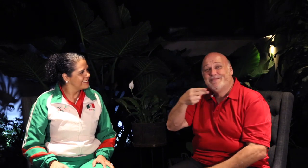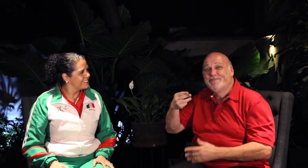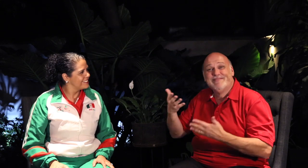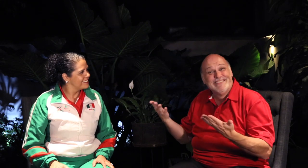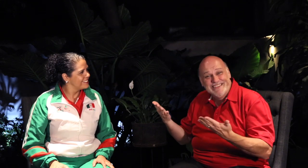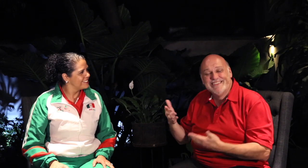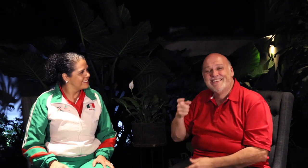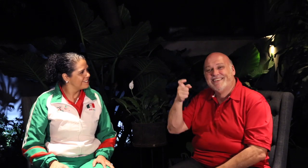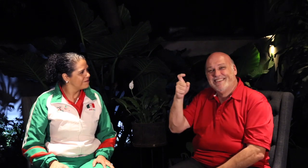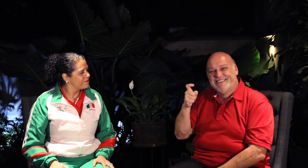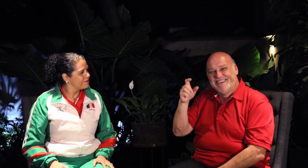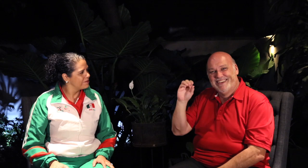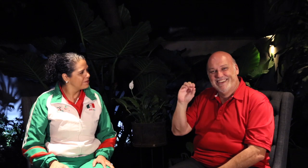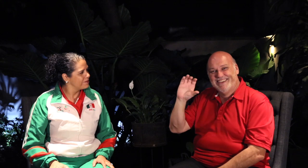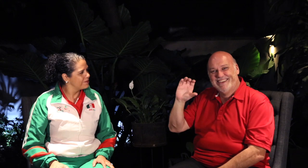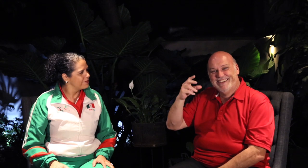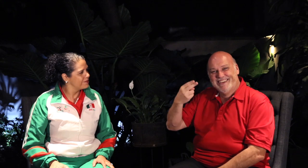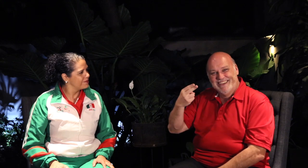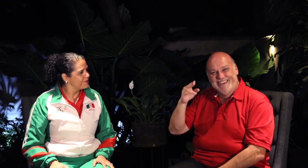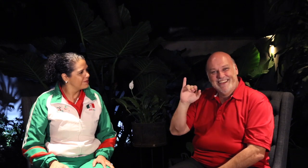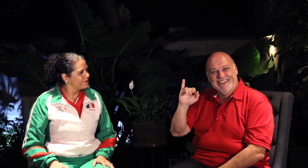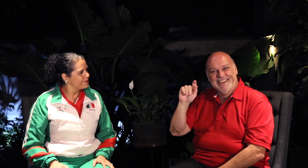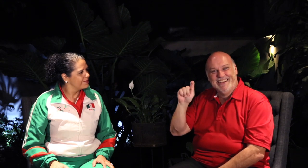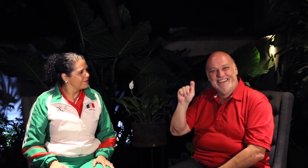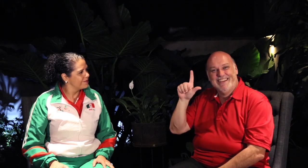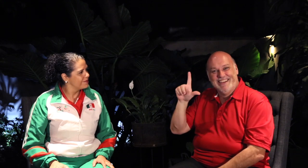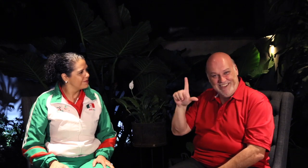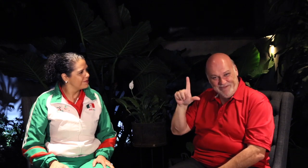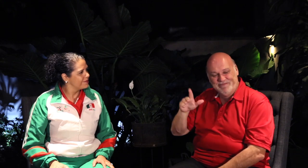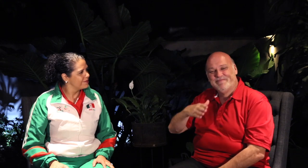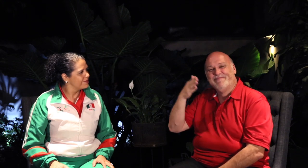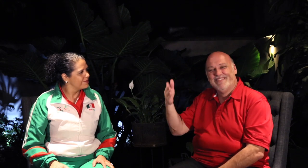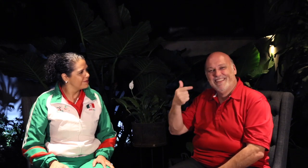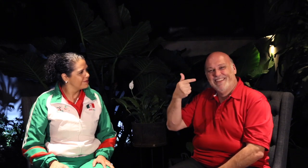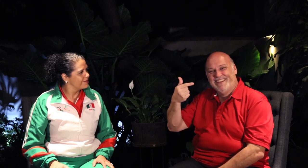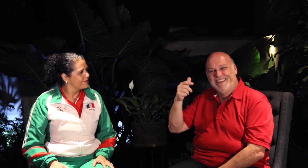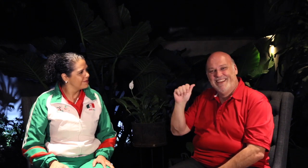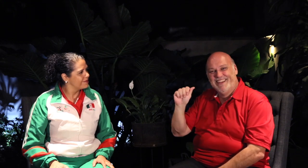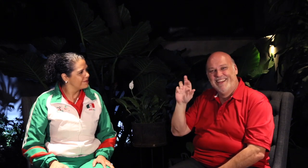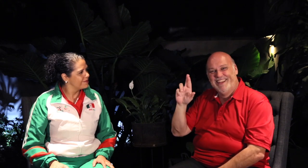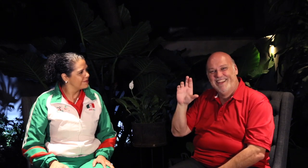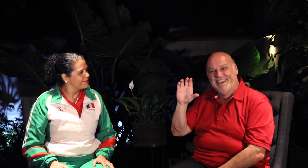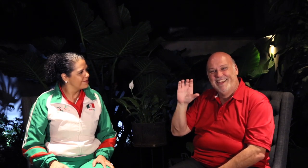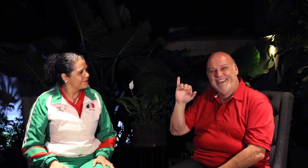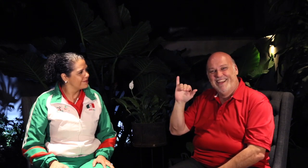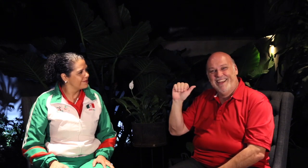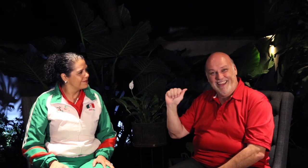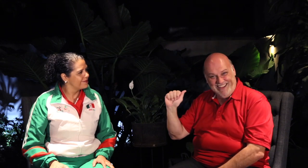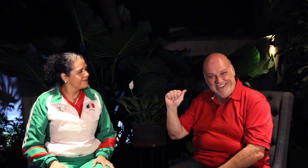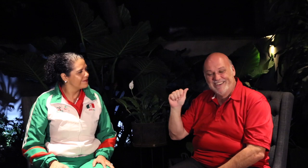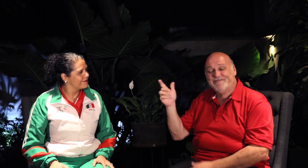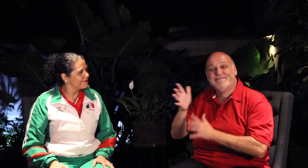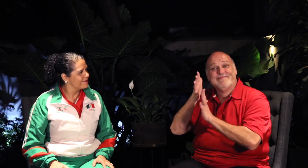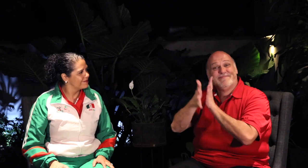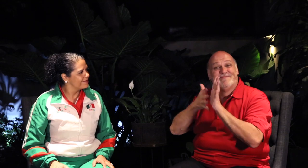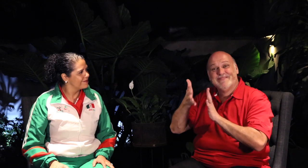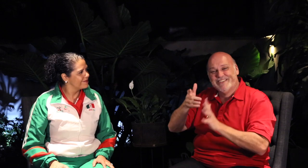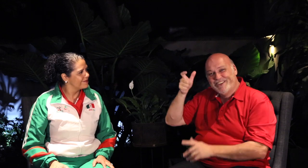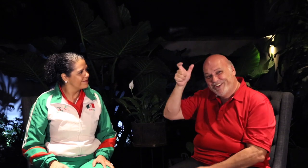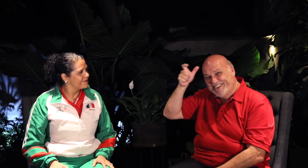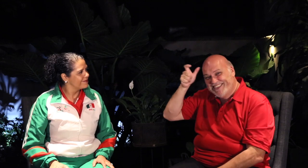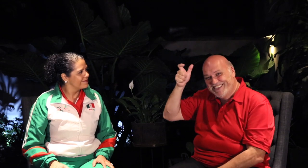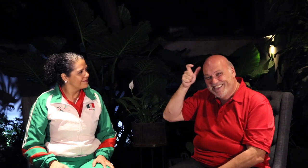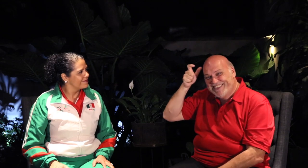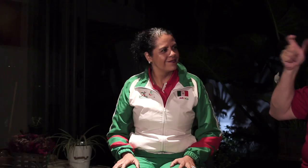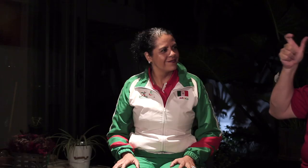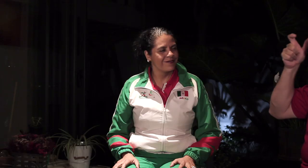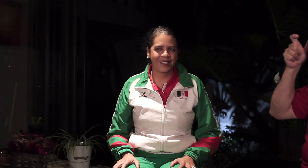Her name is Xochitl Garcia and this is her name sign.